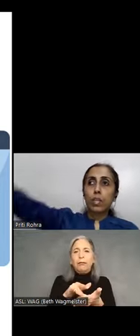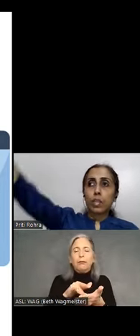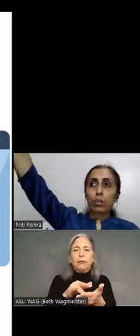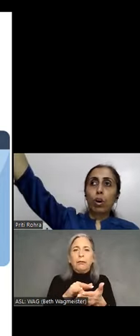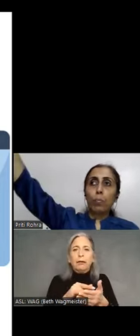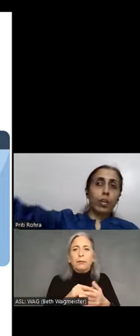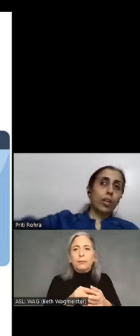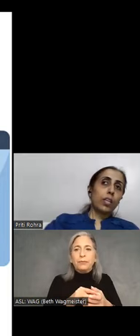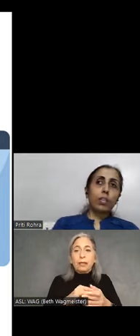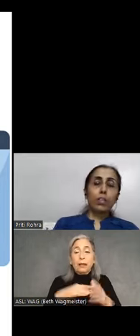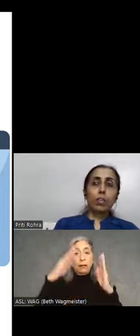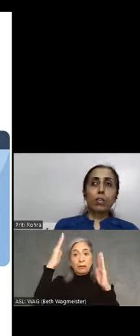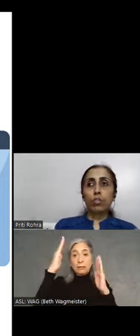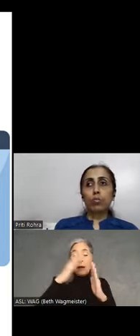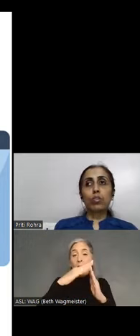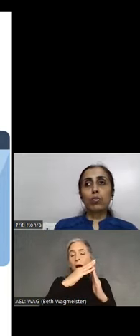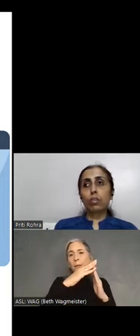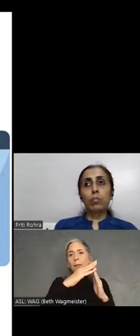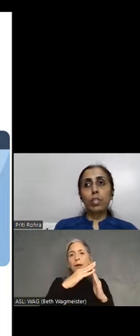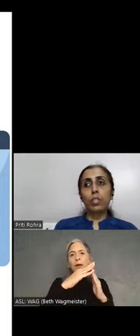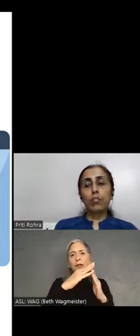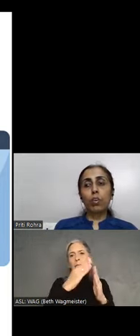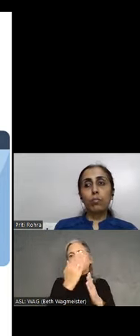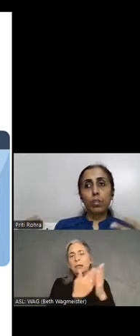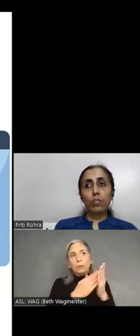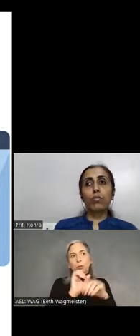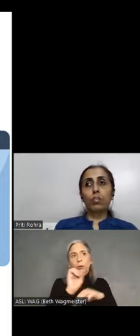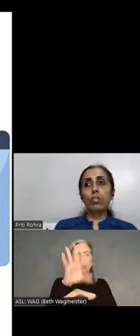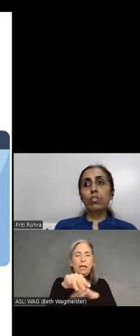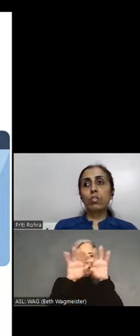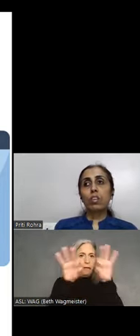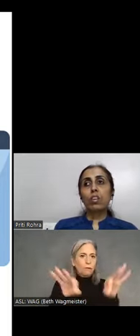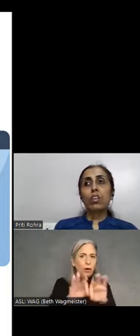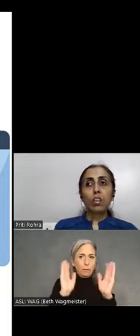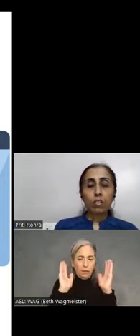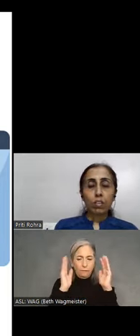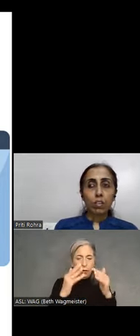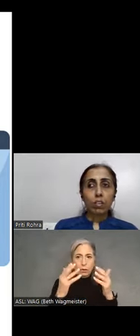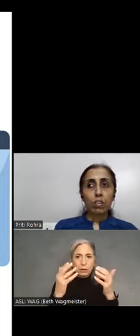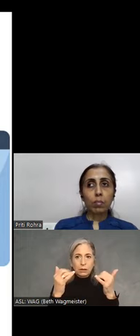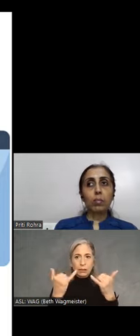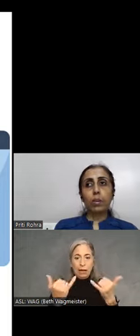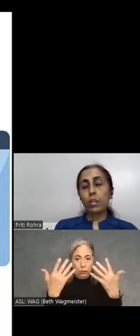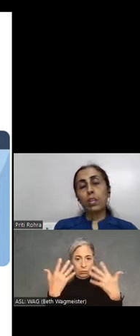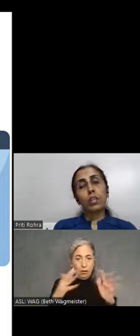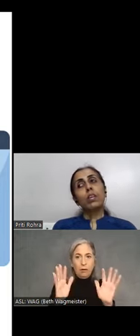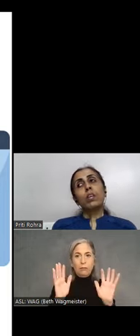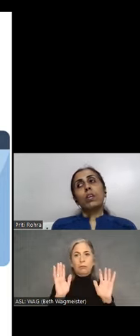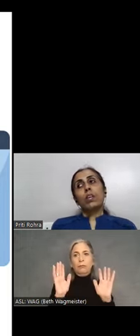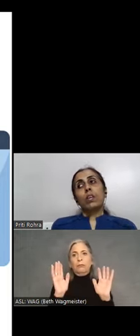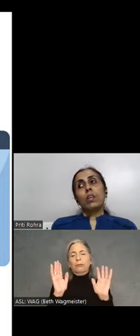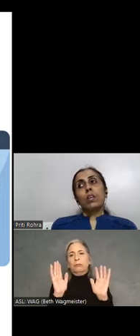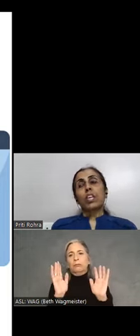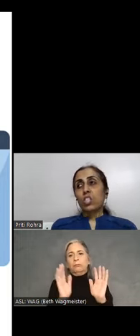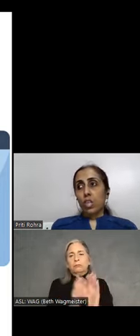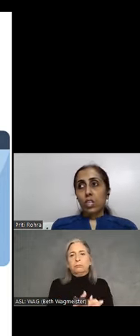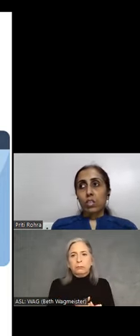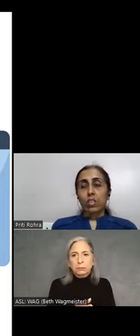the top. As soon as the user submits the form the focus is yet on the subject button. Constraints,